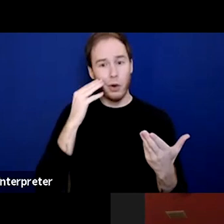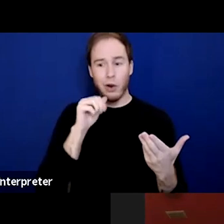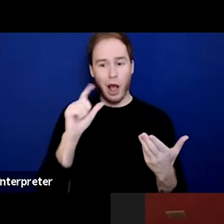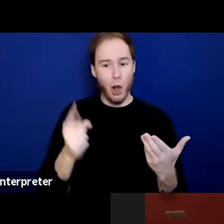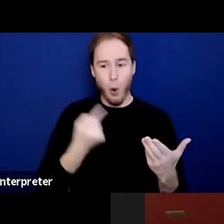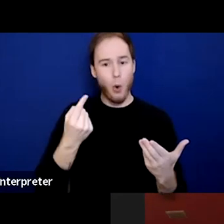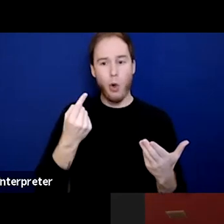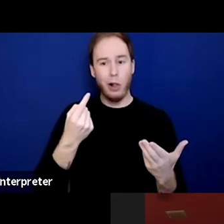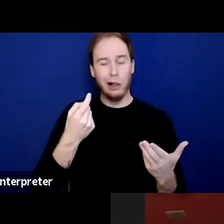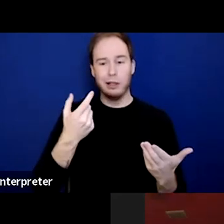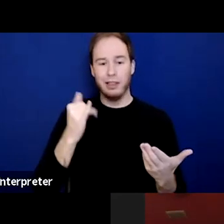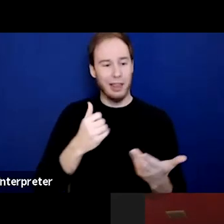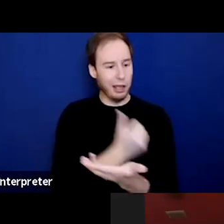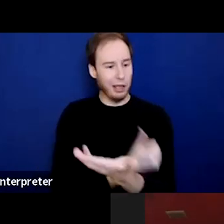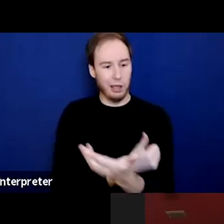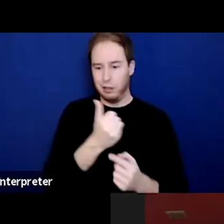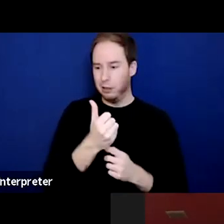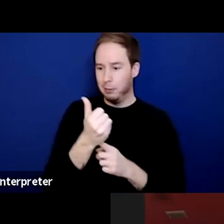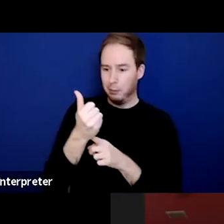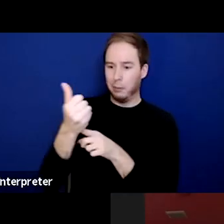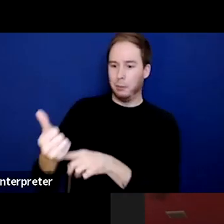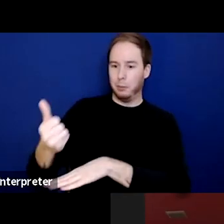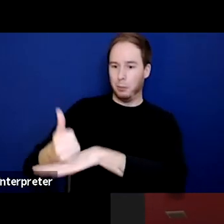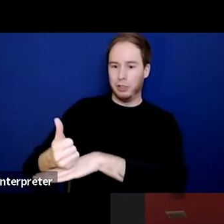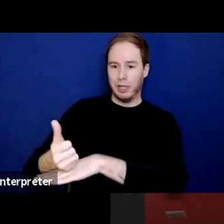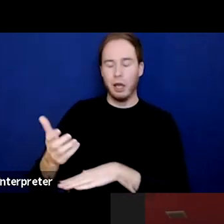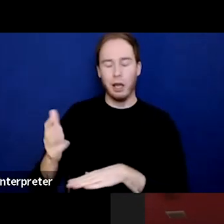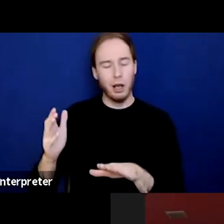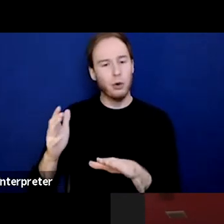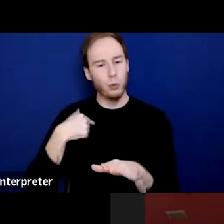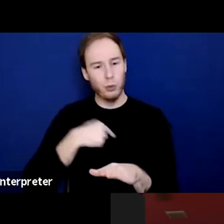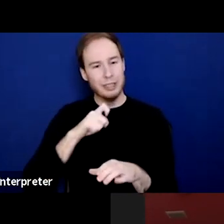What's possible when we make different changes in our lives?